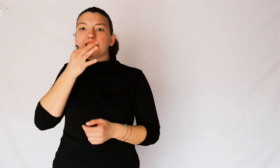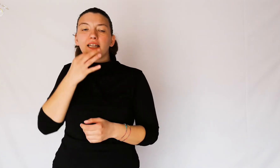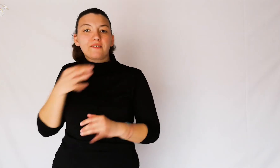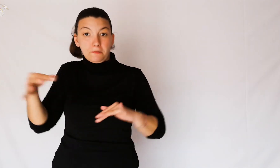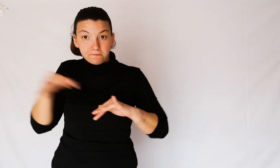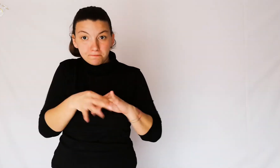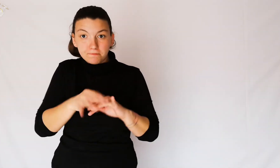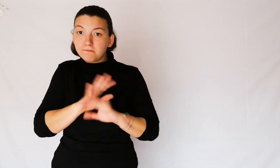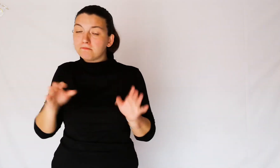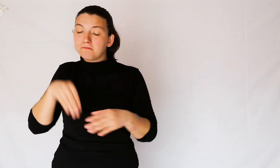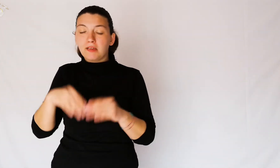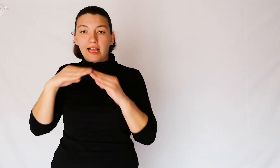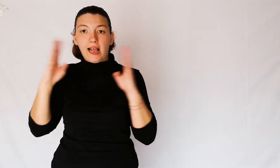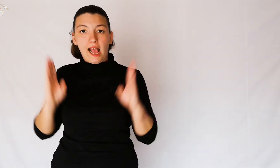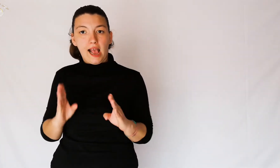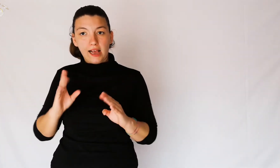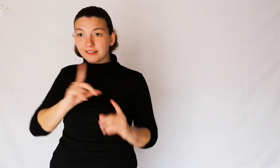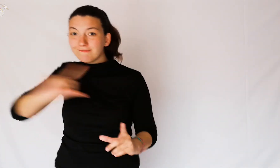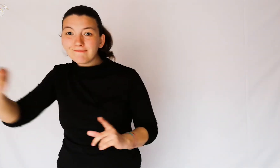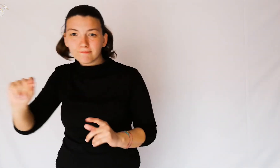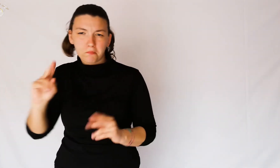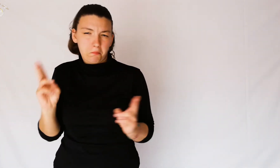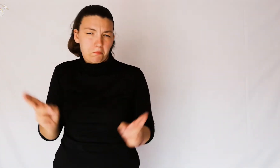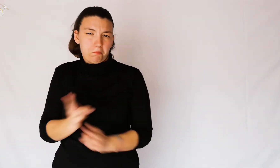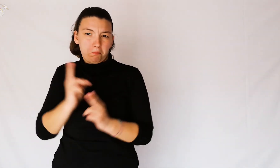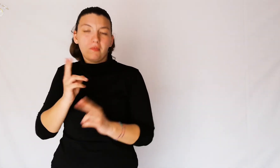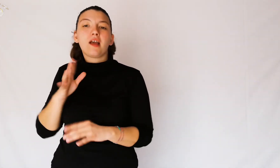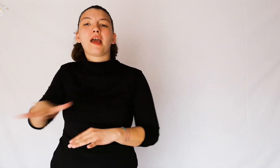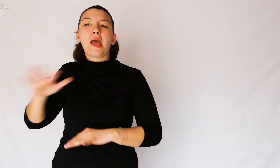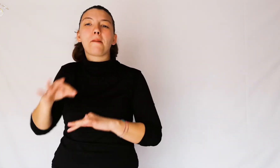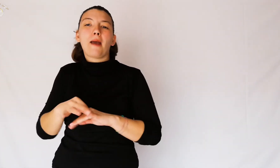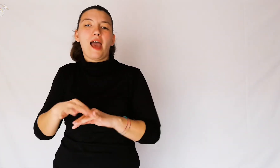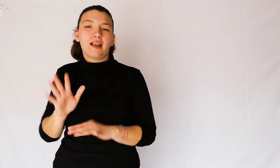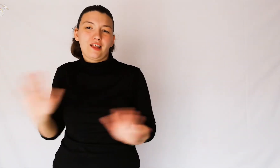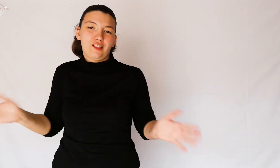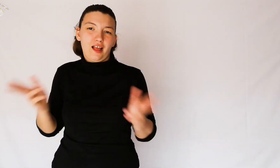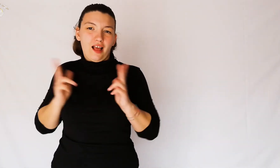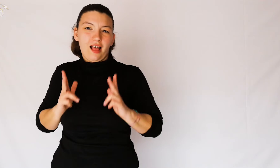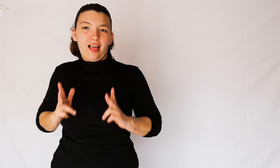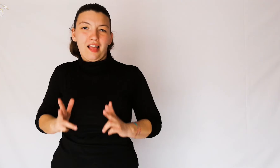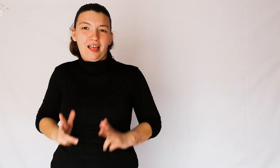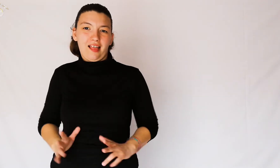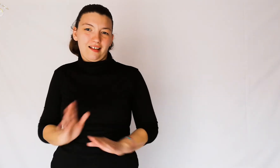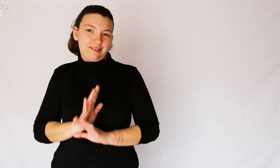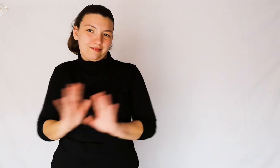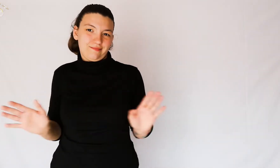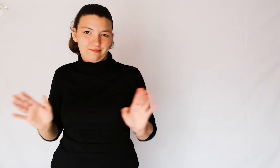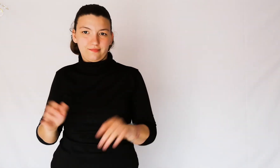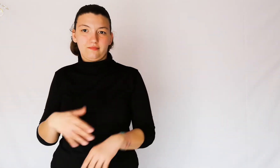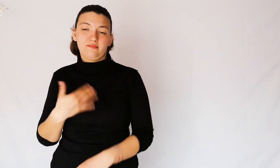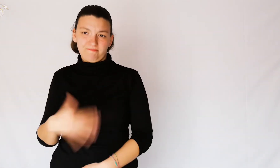so once married they had to stay at home and could not run away, this was a guarantee for husbands.